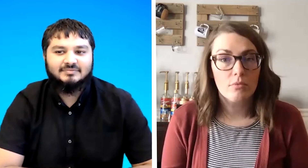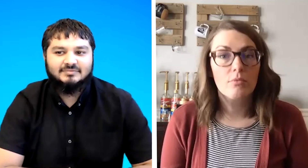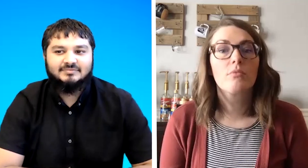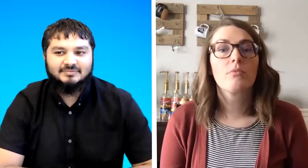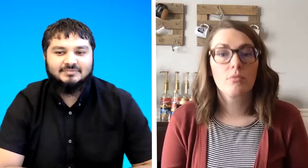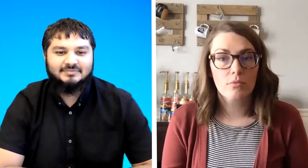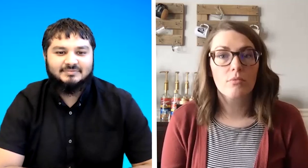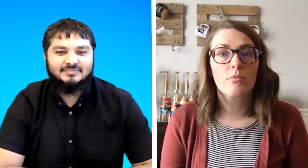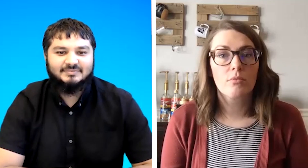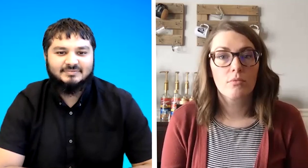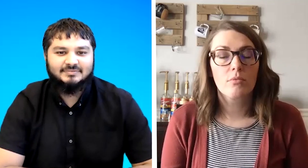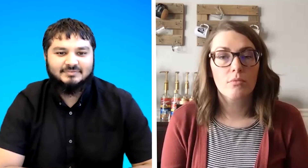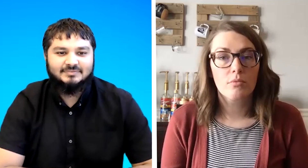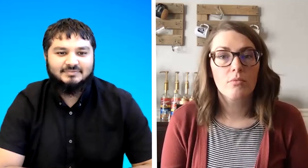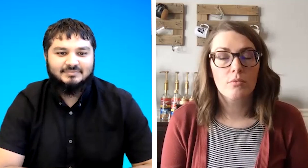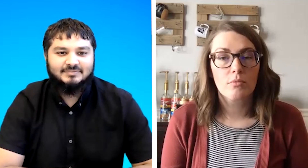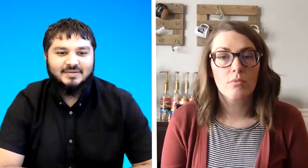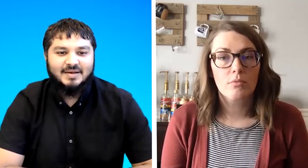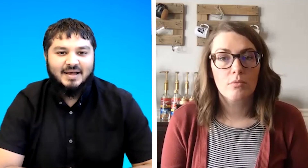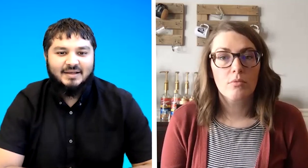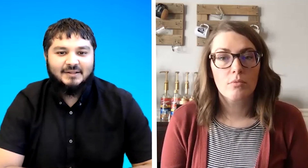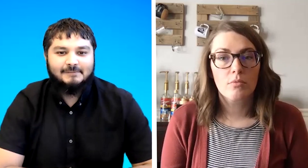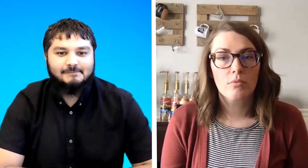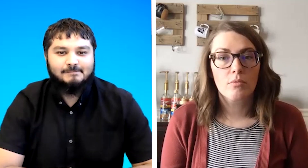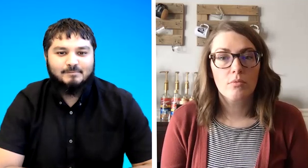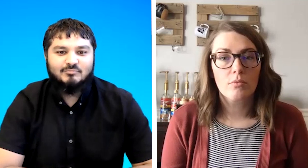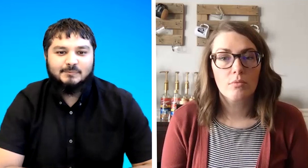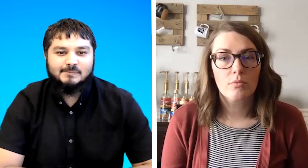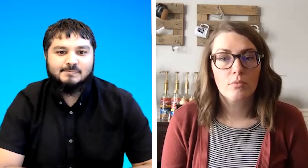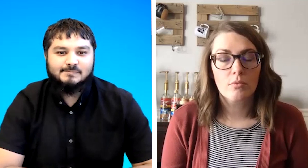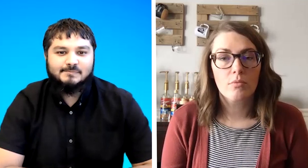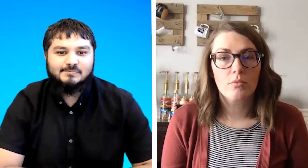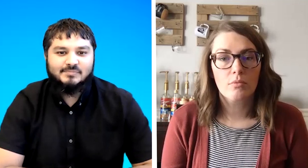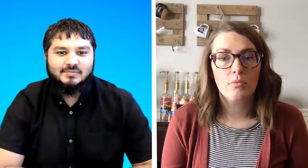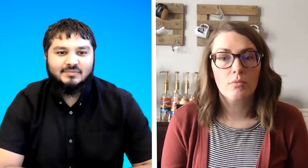so that that's taught in schools as well so sign language is definitely one of the ones that people